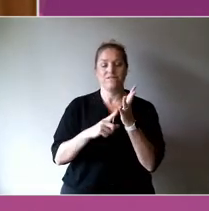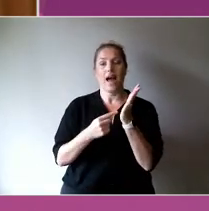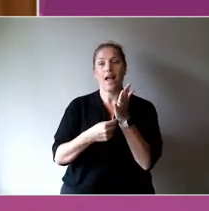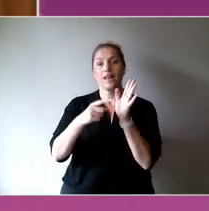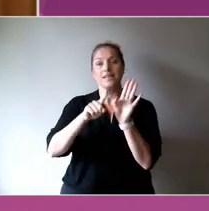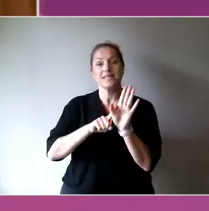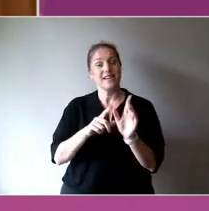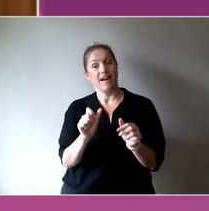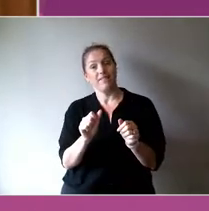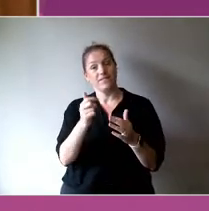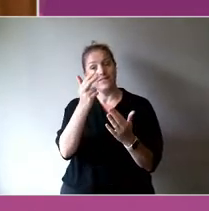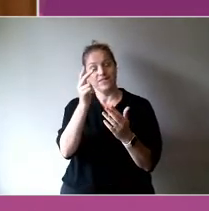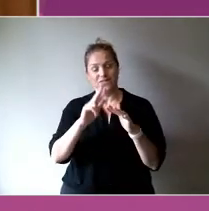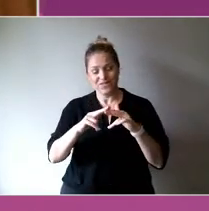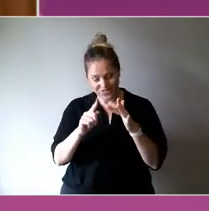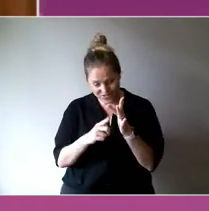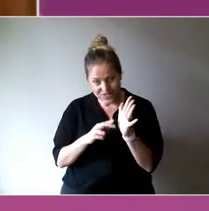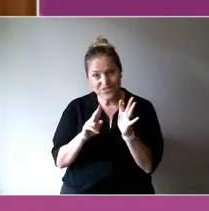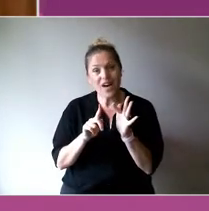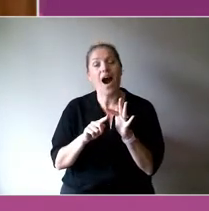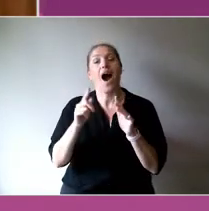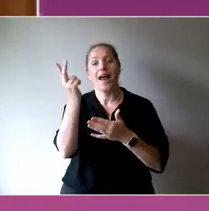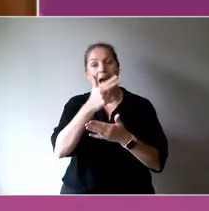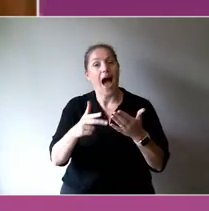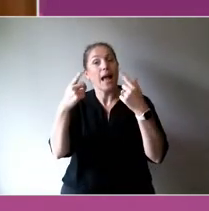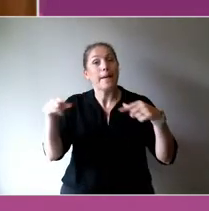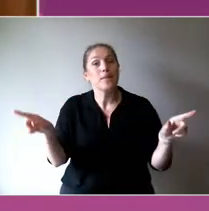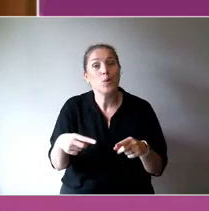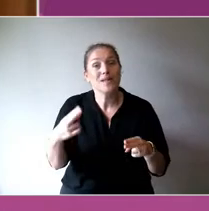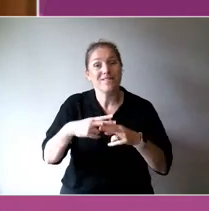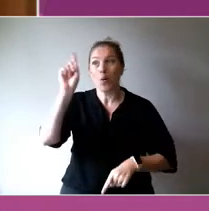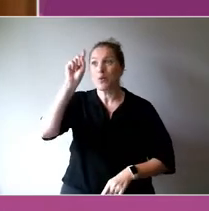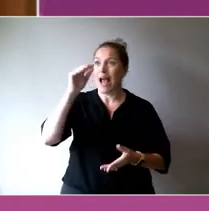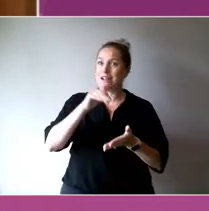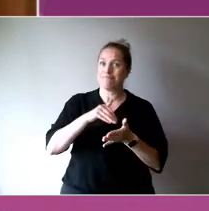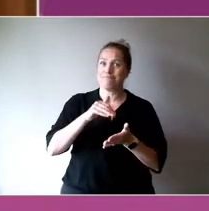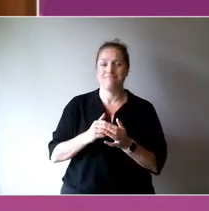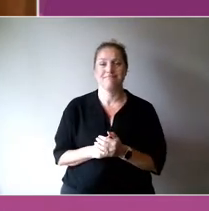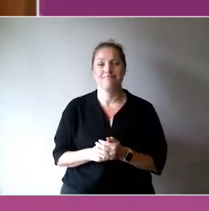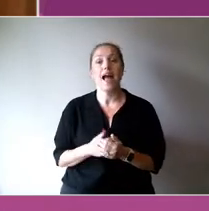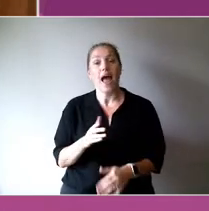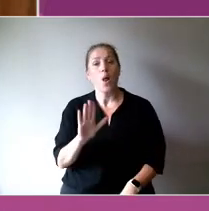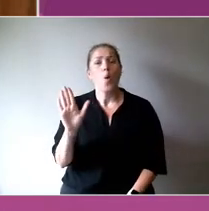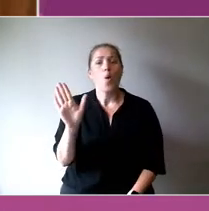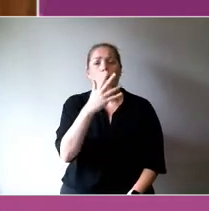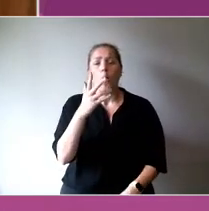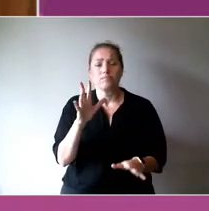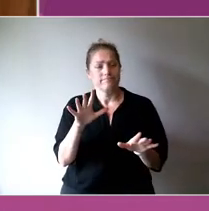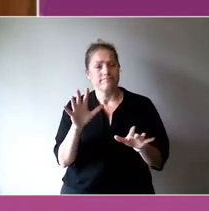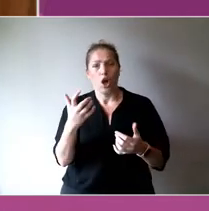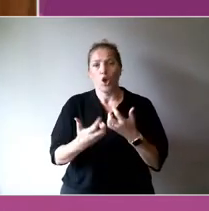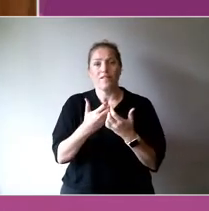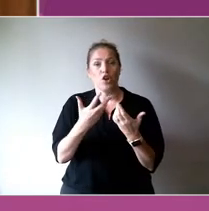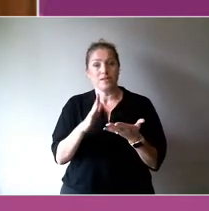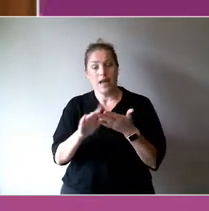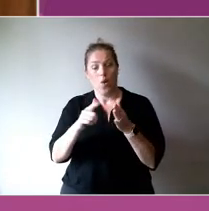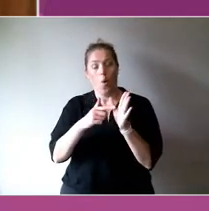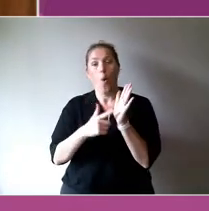University of Melbourne's Creativity and Wellbeing Hallmark Research Initiative for their collaboration on today's event.